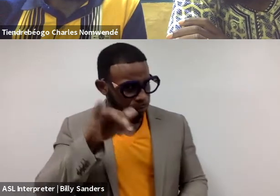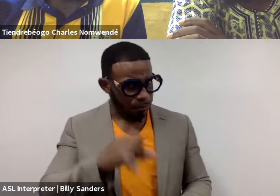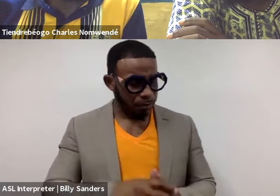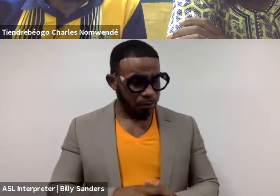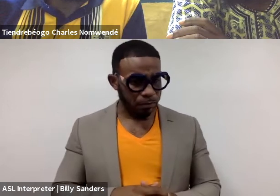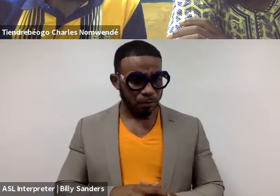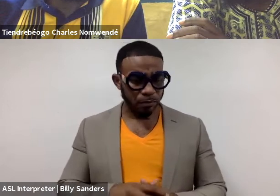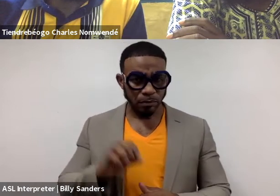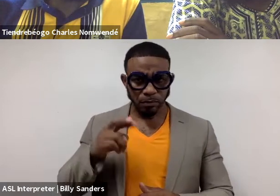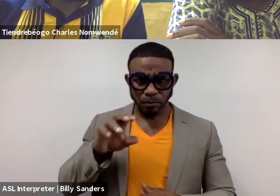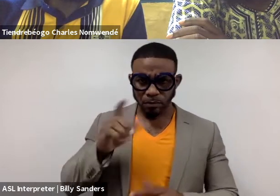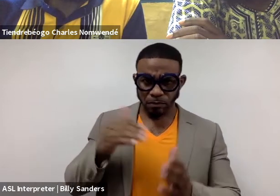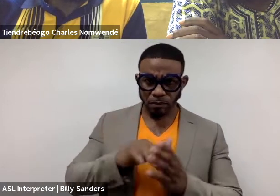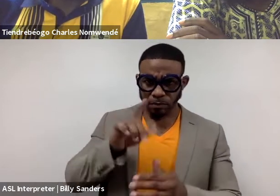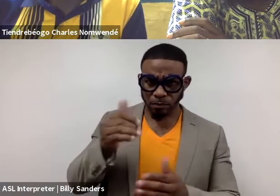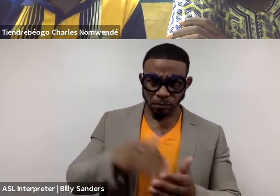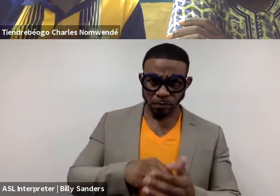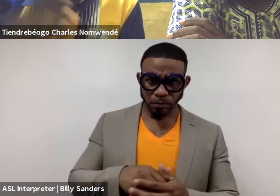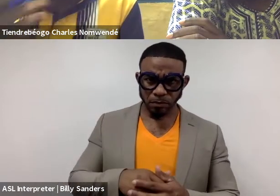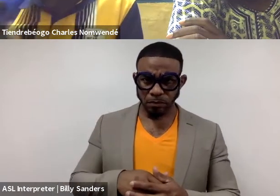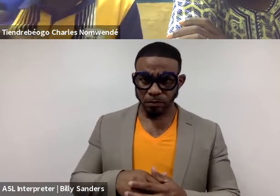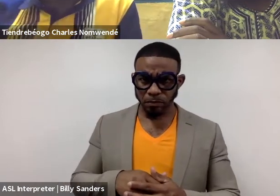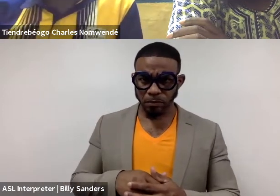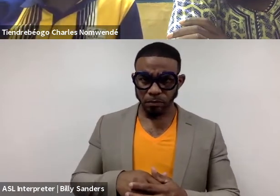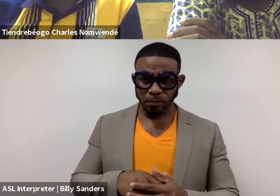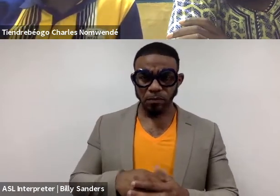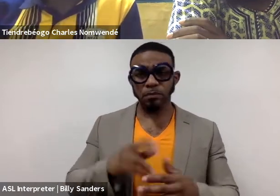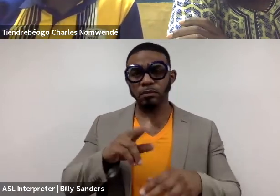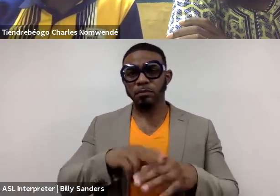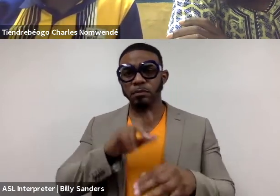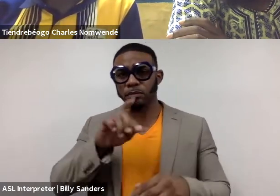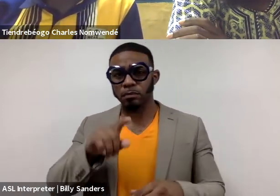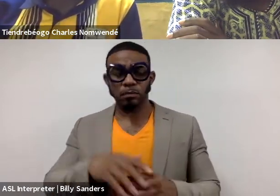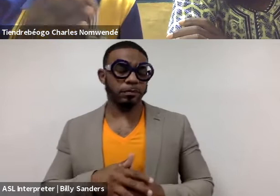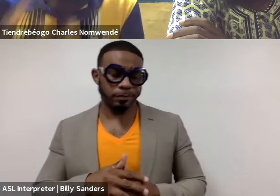Charles, can you repeat your question again? (Charles speaks French)